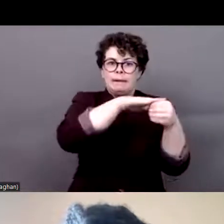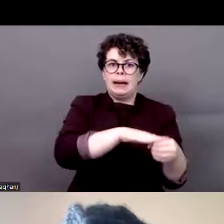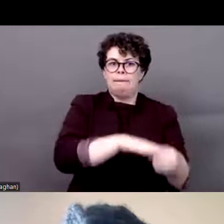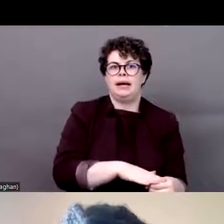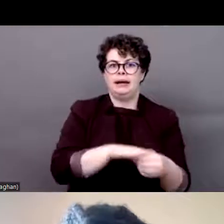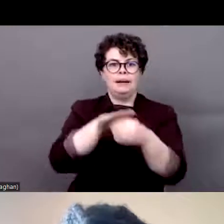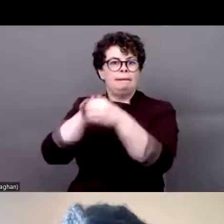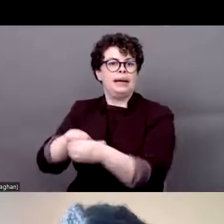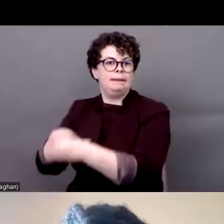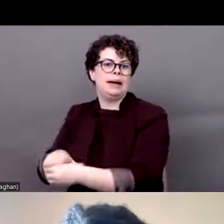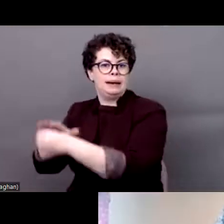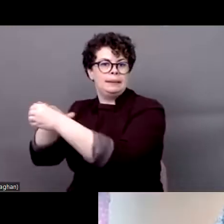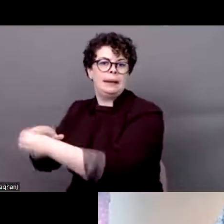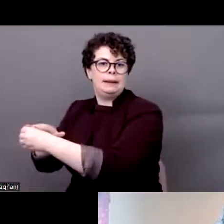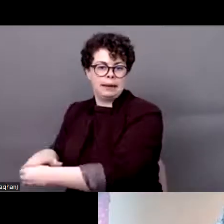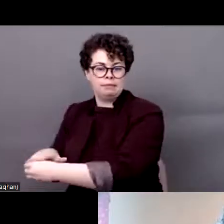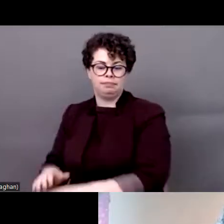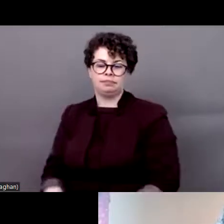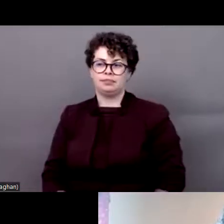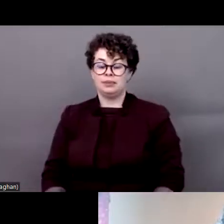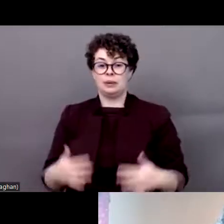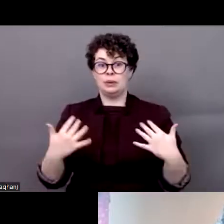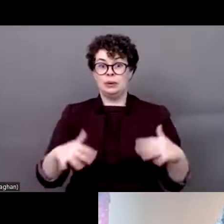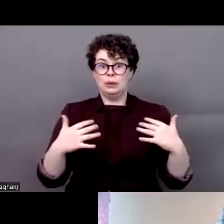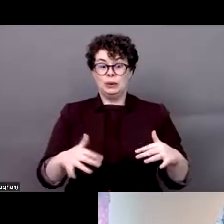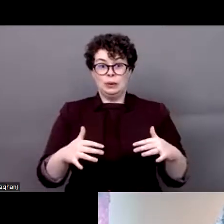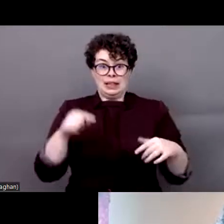Rosário said, it's very exciting to see the commitments this year also